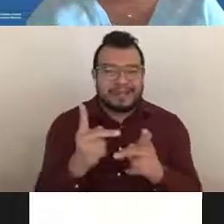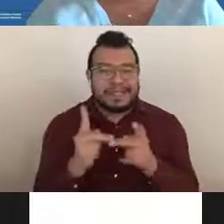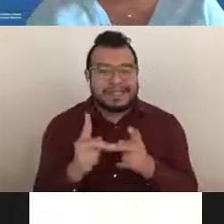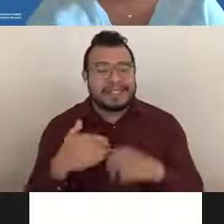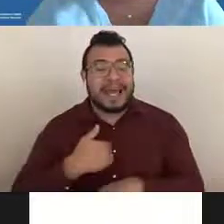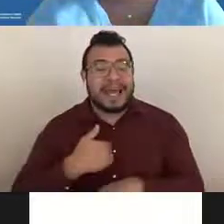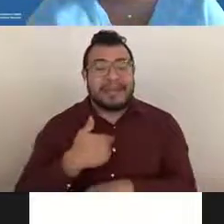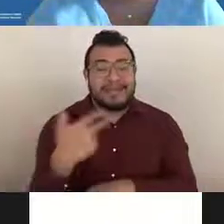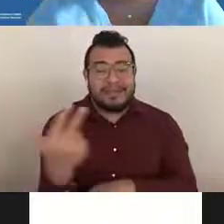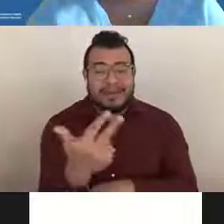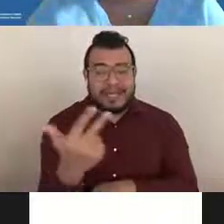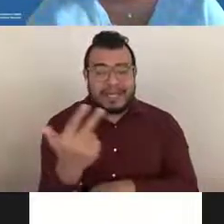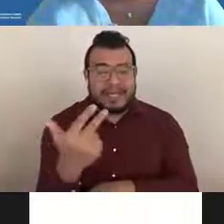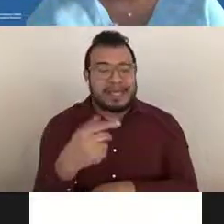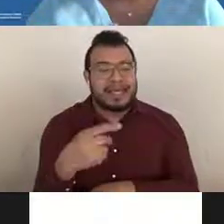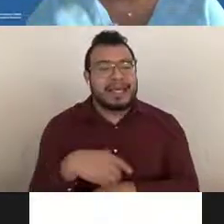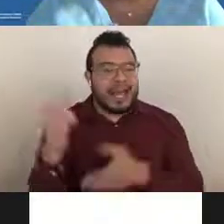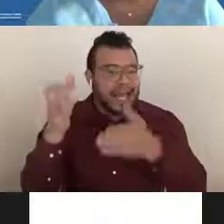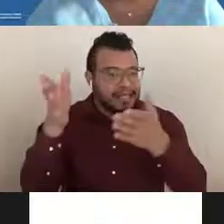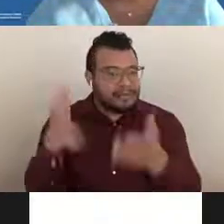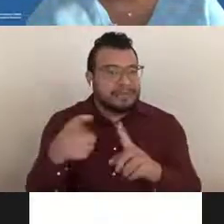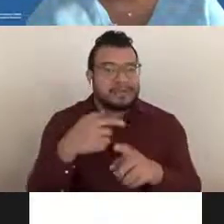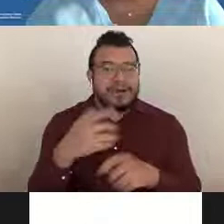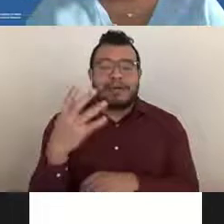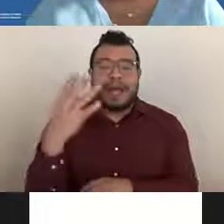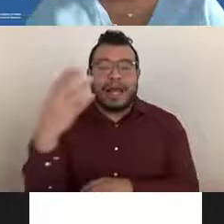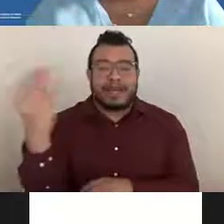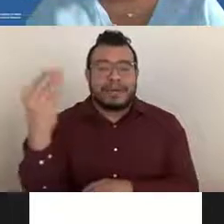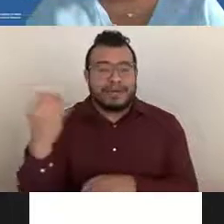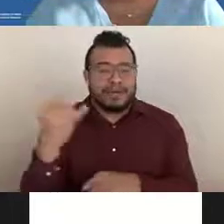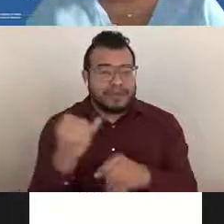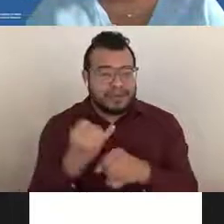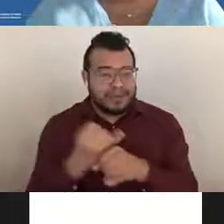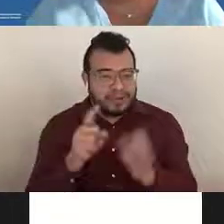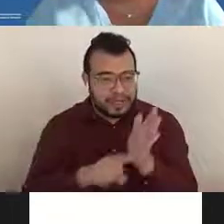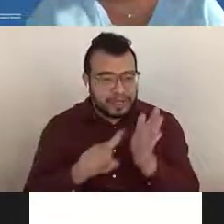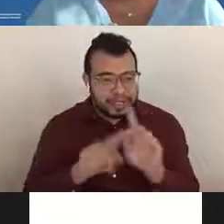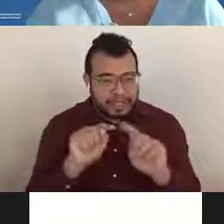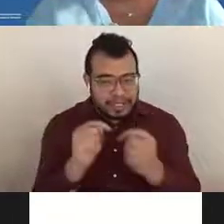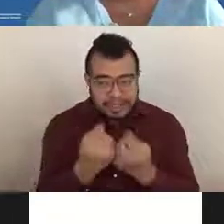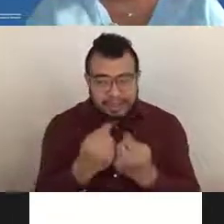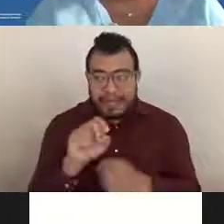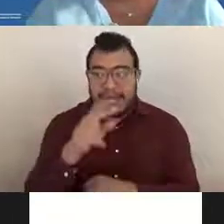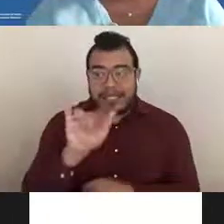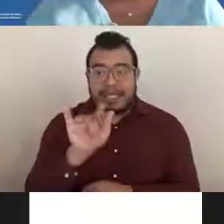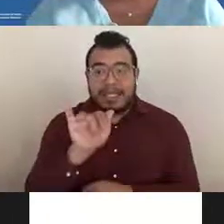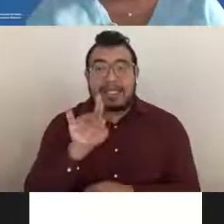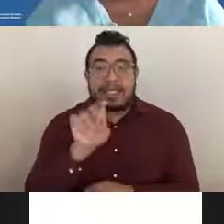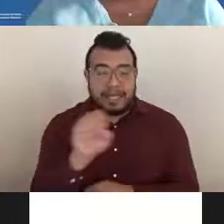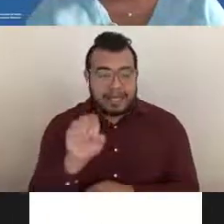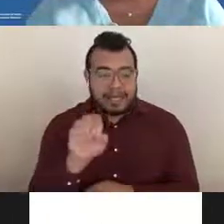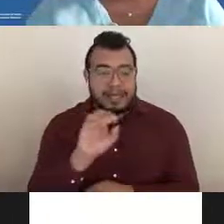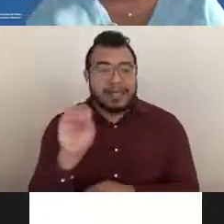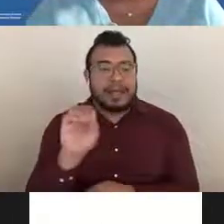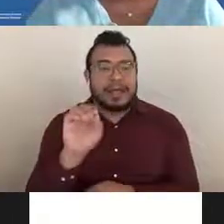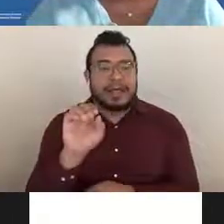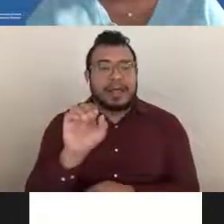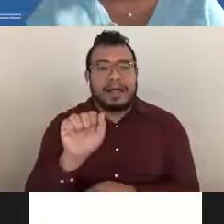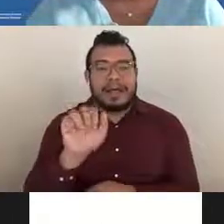from the extramural team: Dr. Ashlee Lane from scientific review, Dr. Amanda Melillo from program,